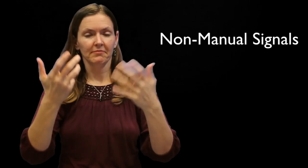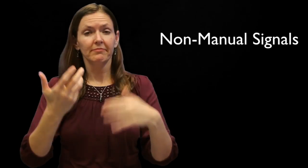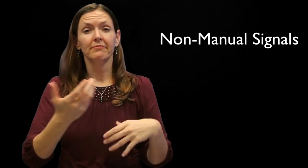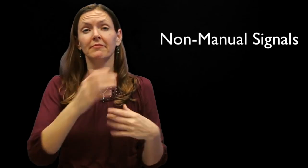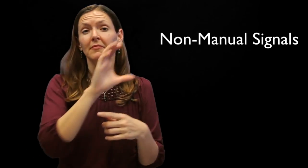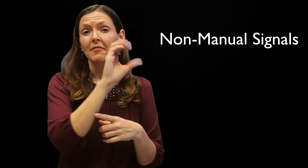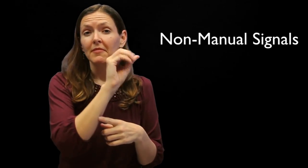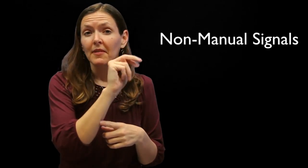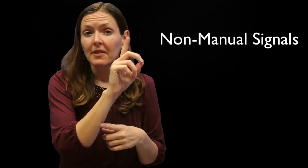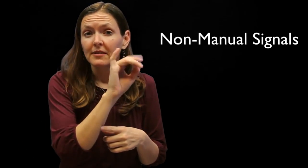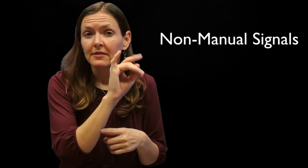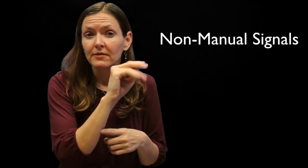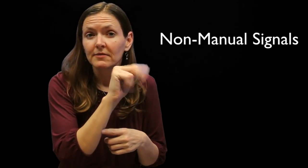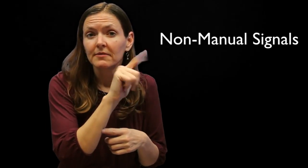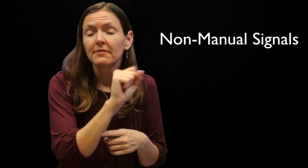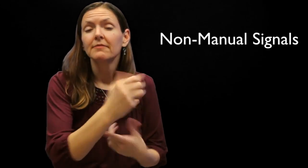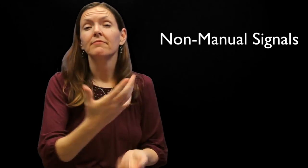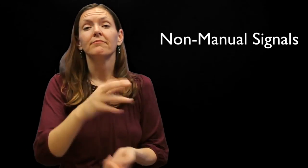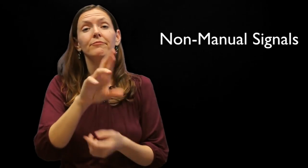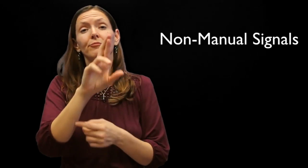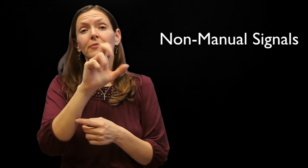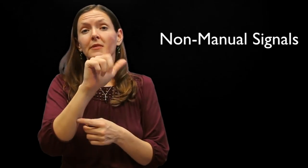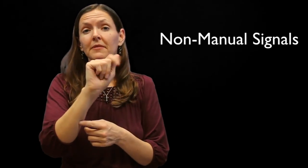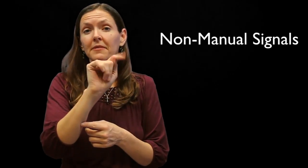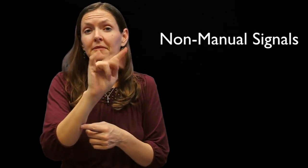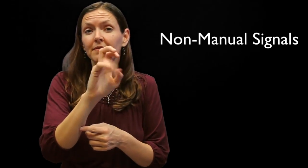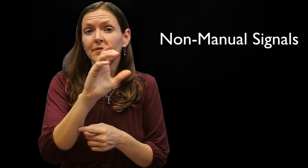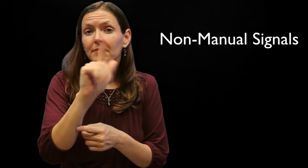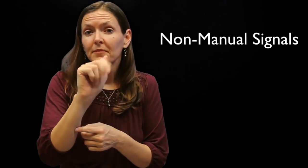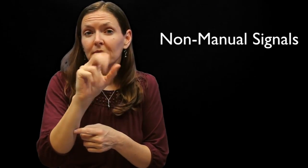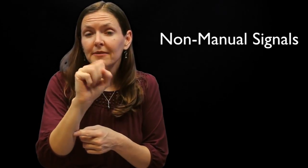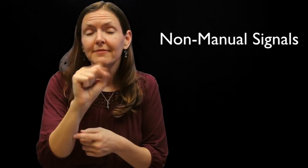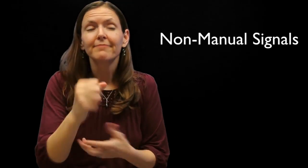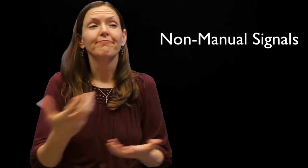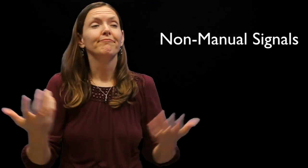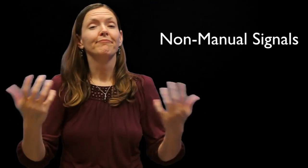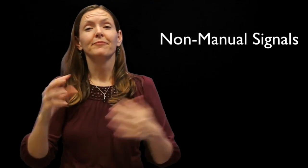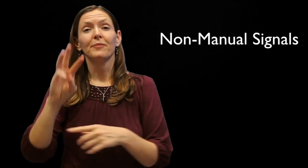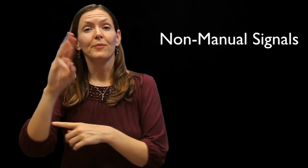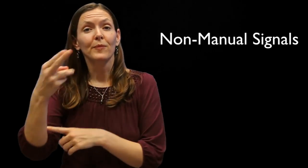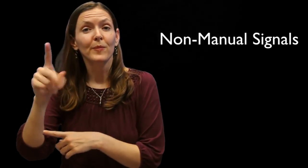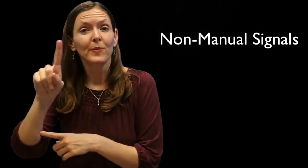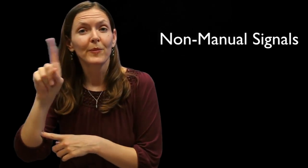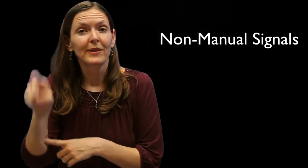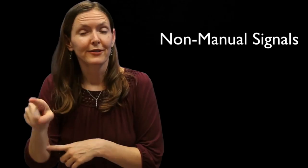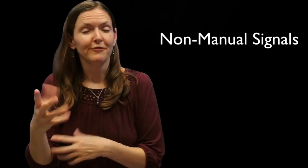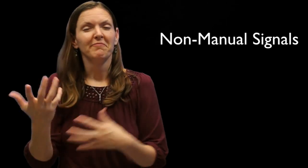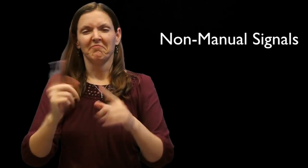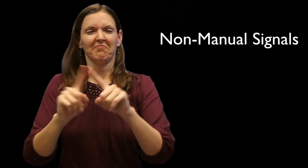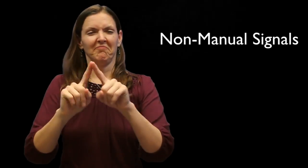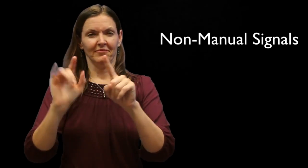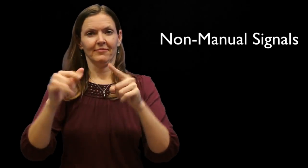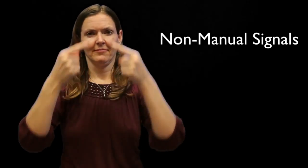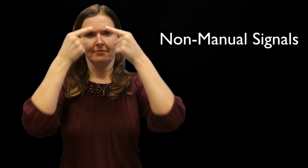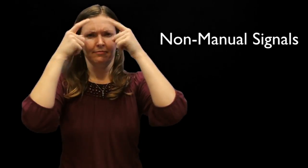These include conditionals, relative clauses, wh-questions, and more.